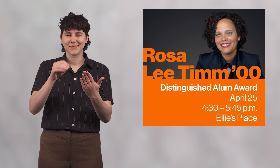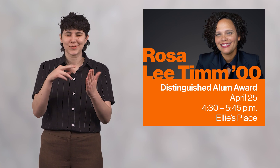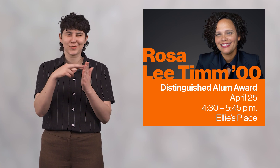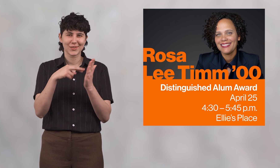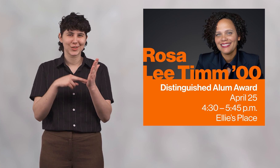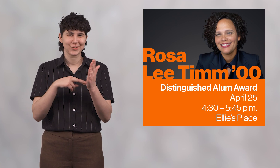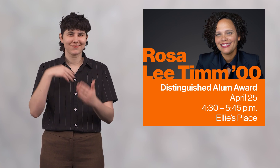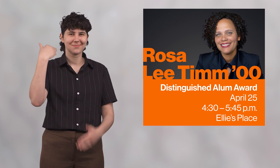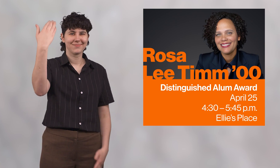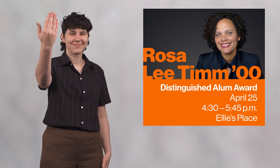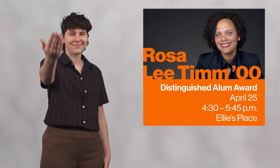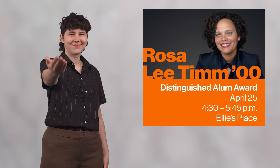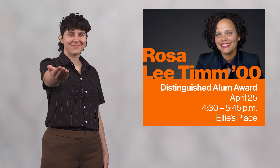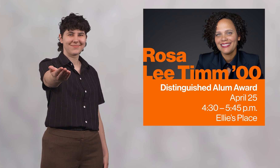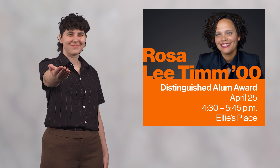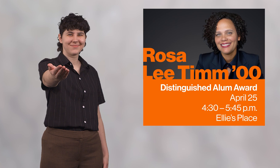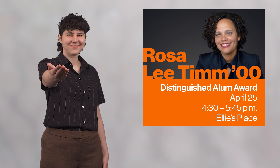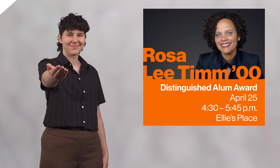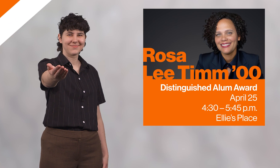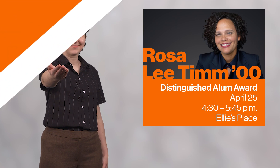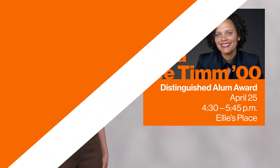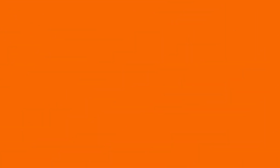Scan the QR code to register.